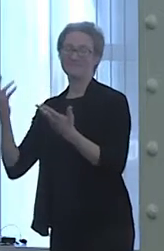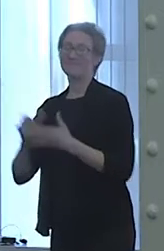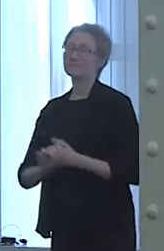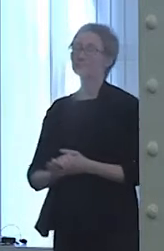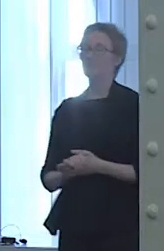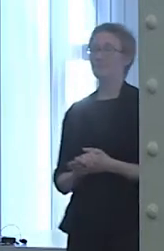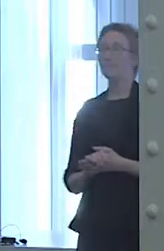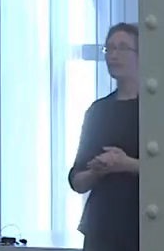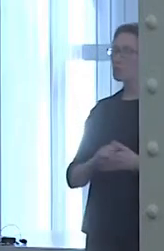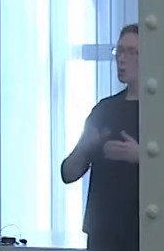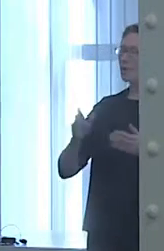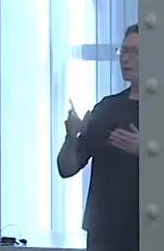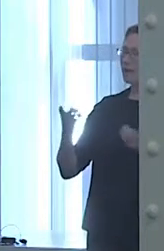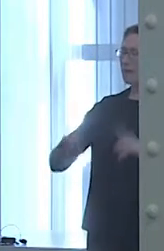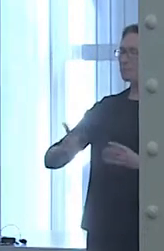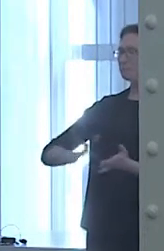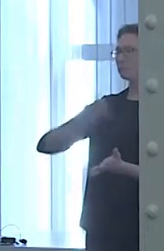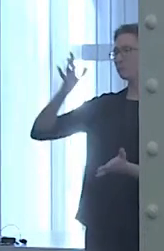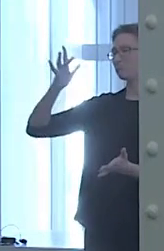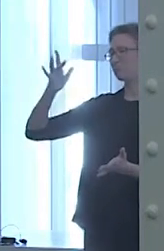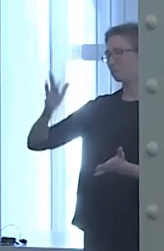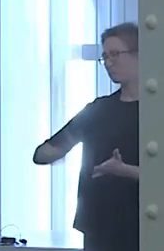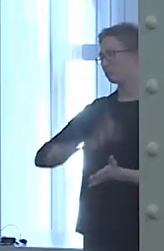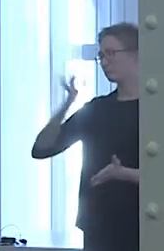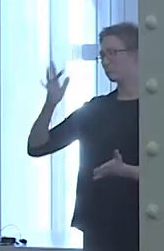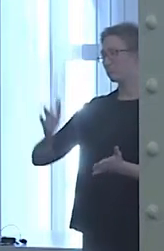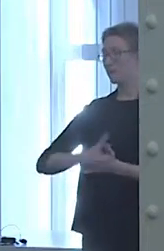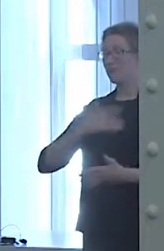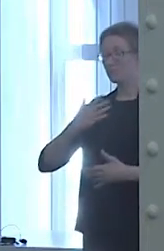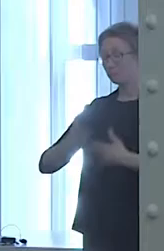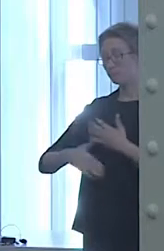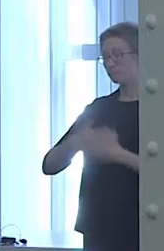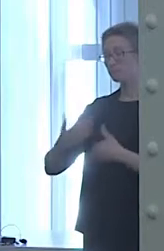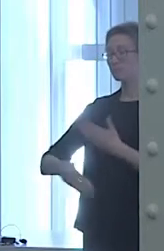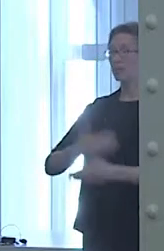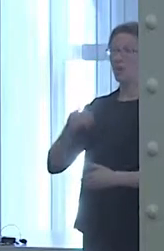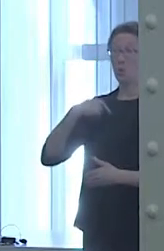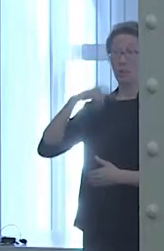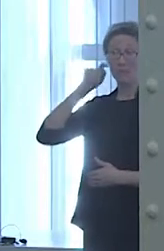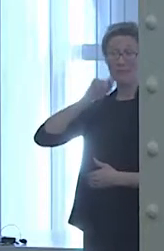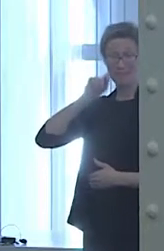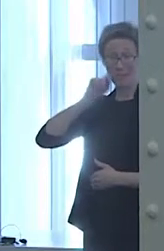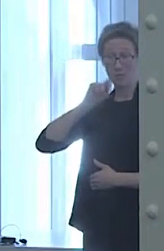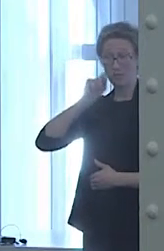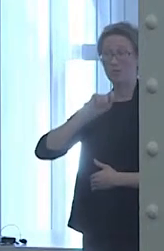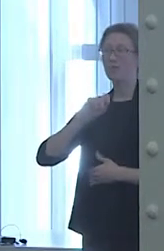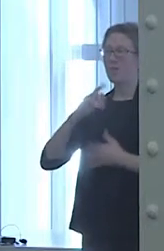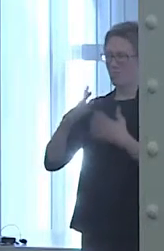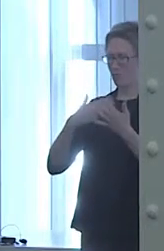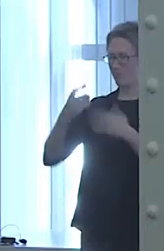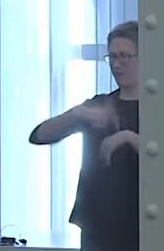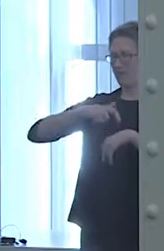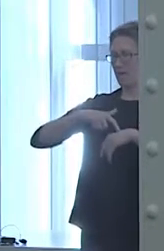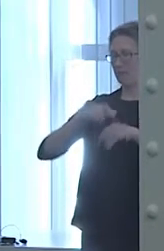these moments stretched into weeks and eventually months. Life with bipolar disorder has many ups and downs,